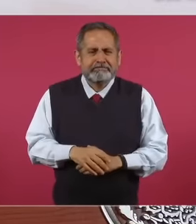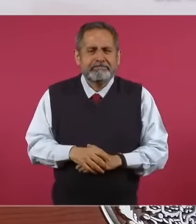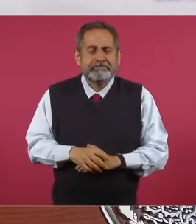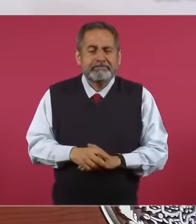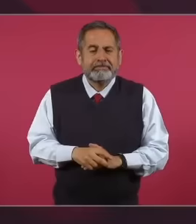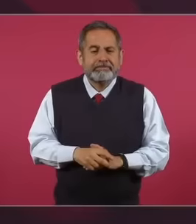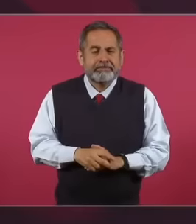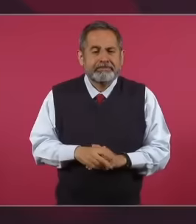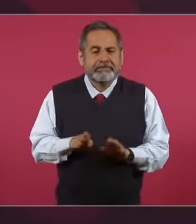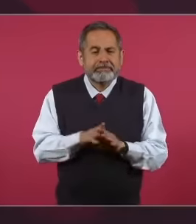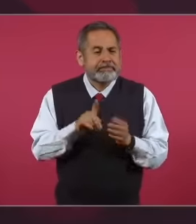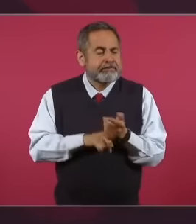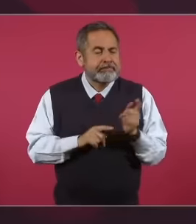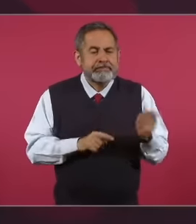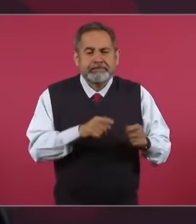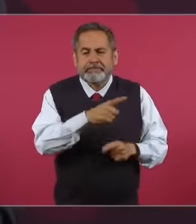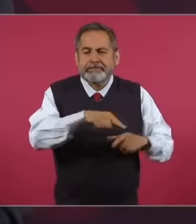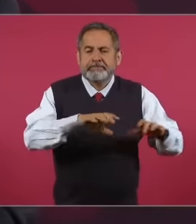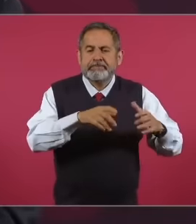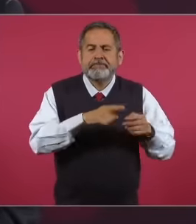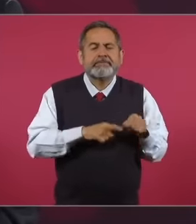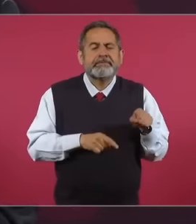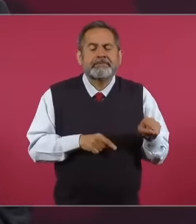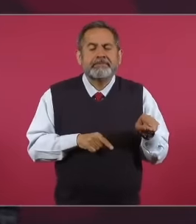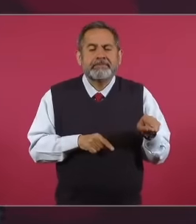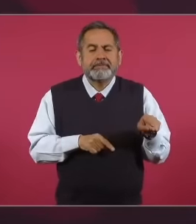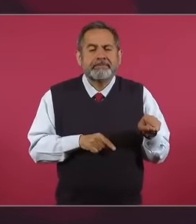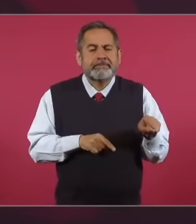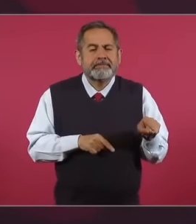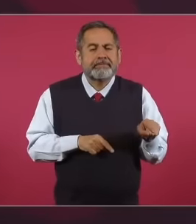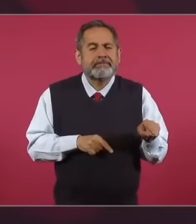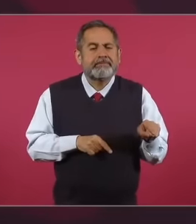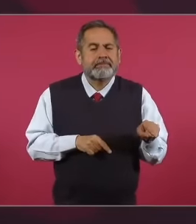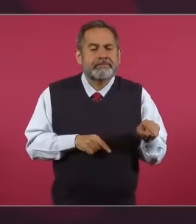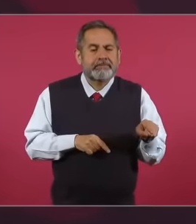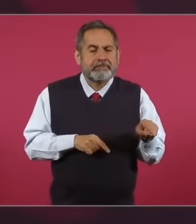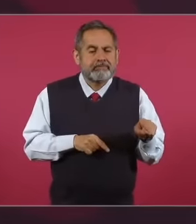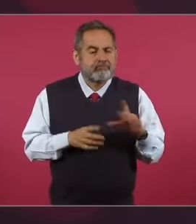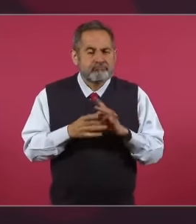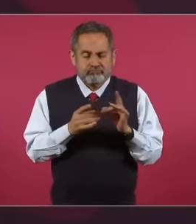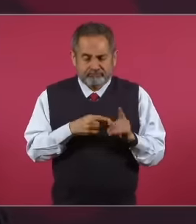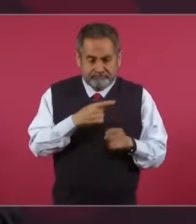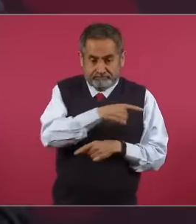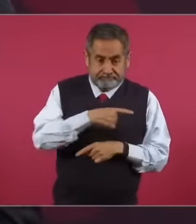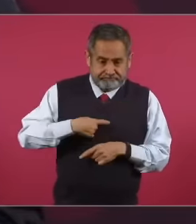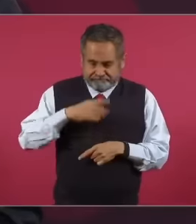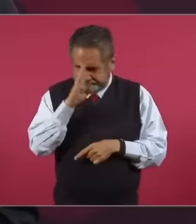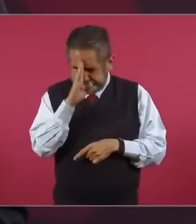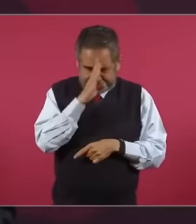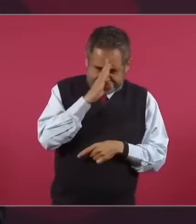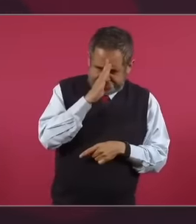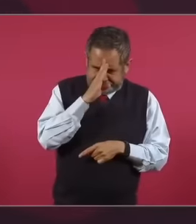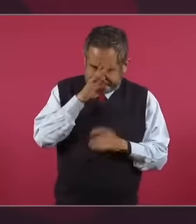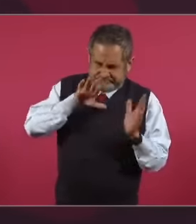themselves